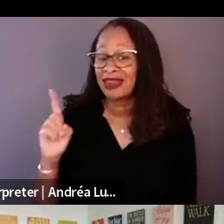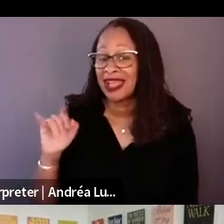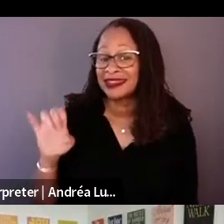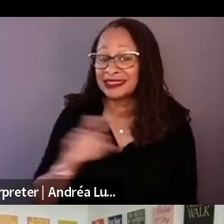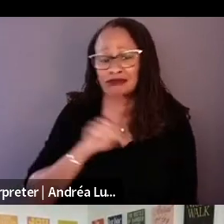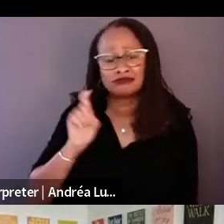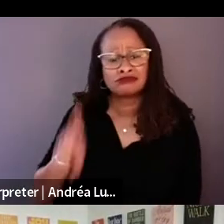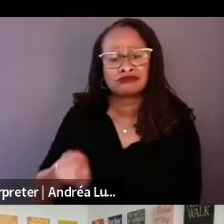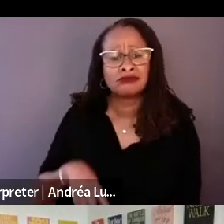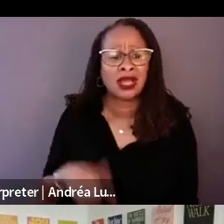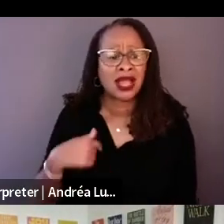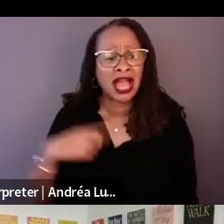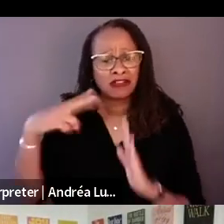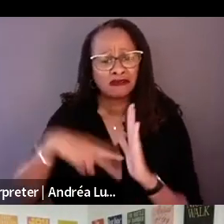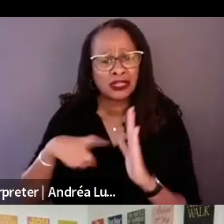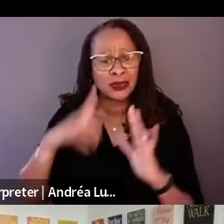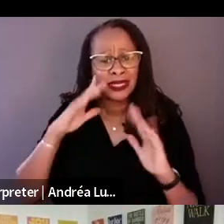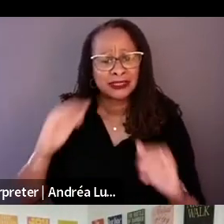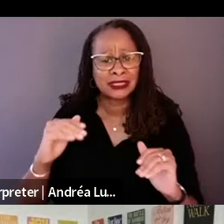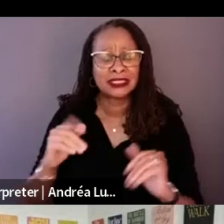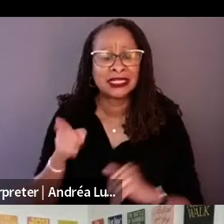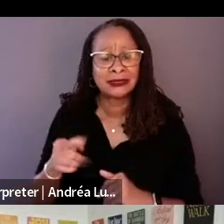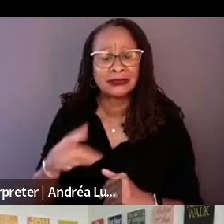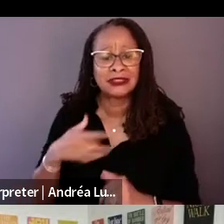interviewing some shame or regret or admit that he was wrong.